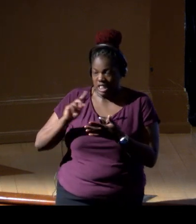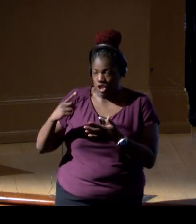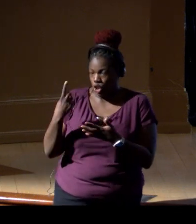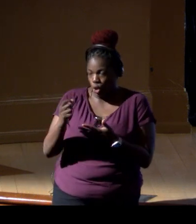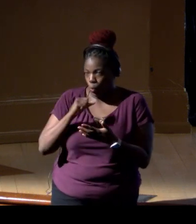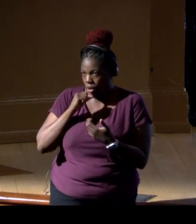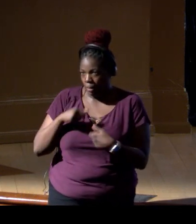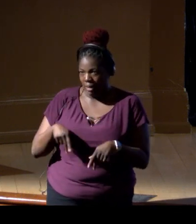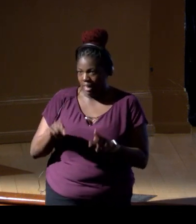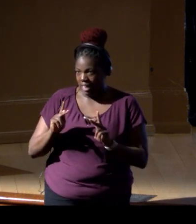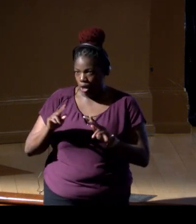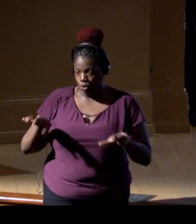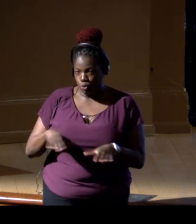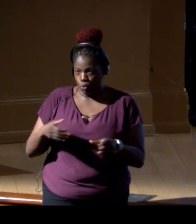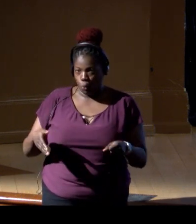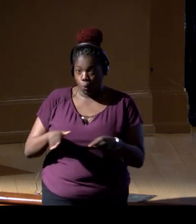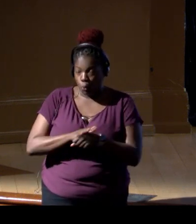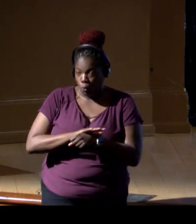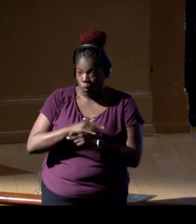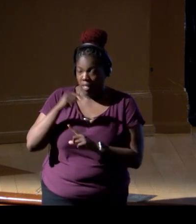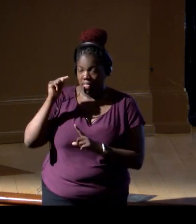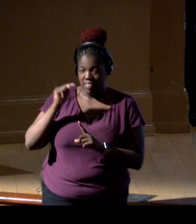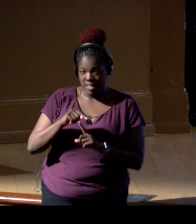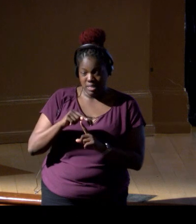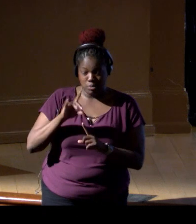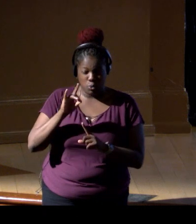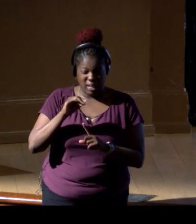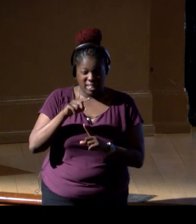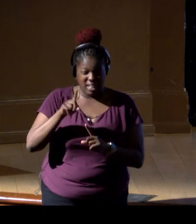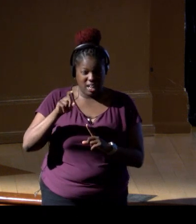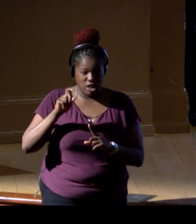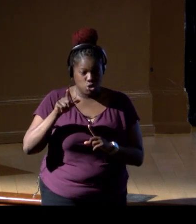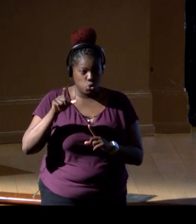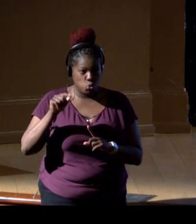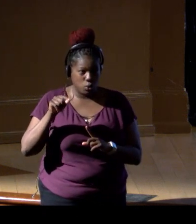because this is between 80 and 120 meters depth.